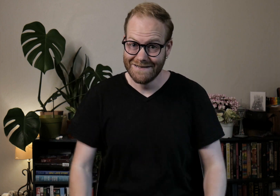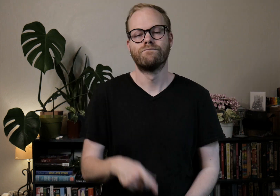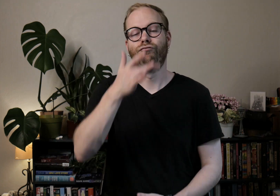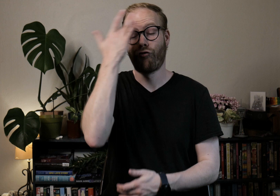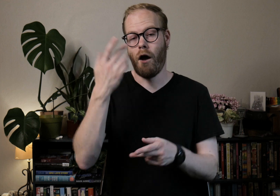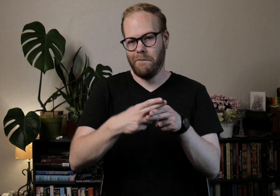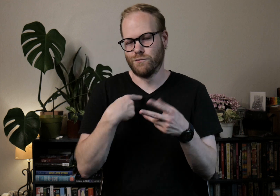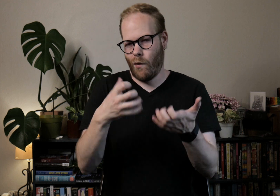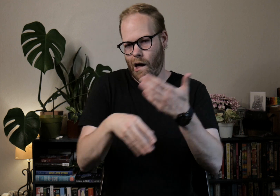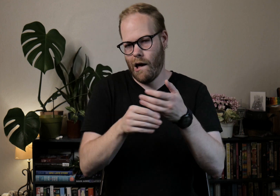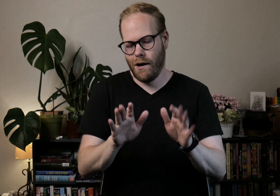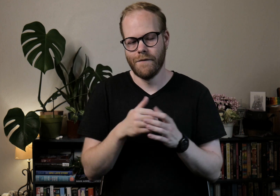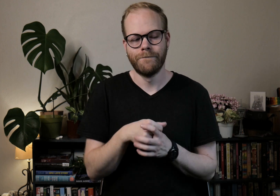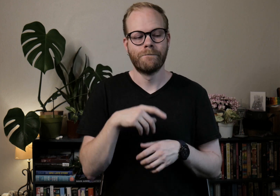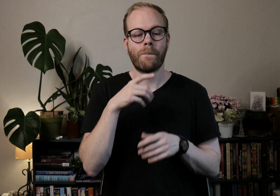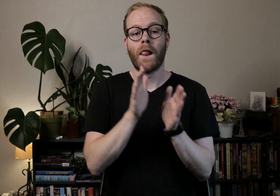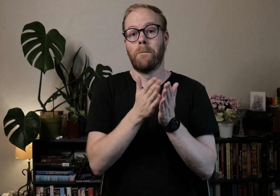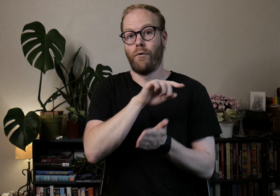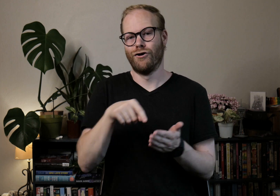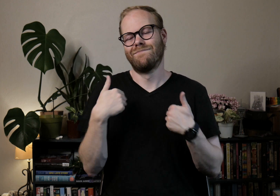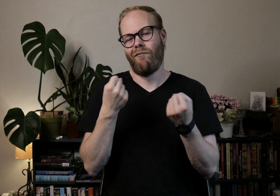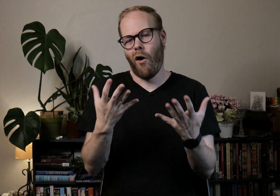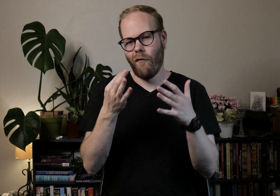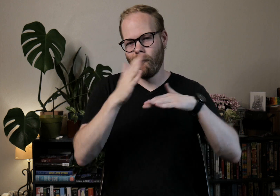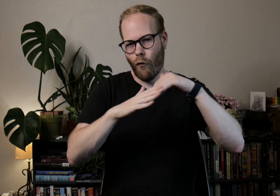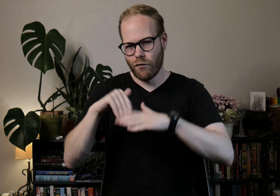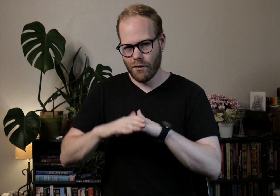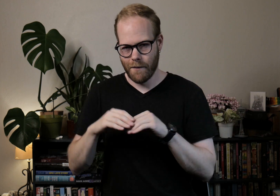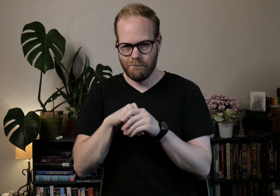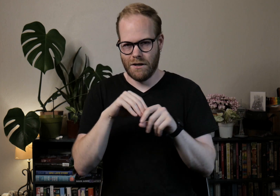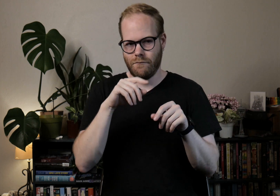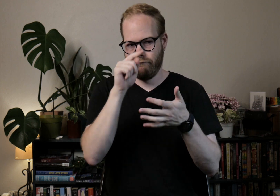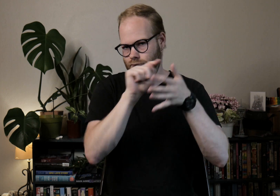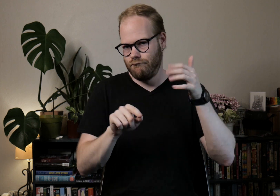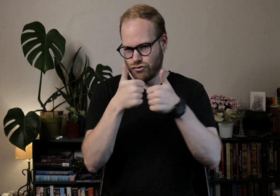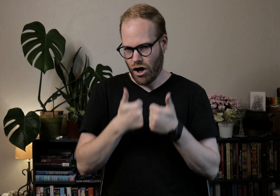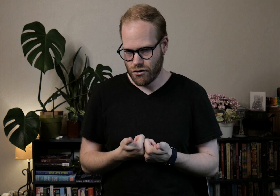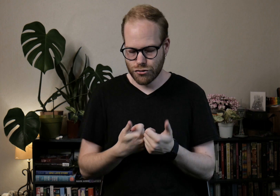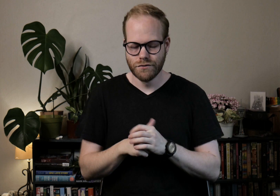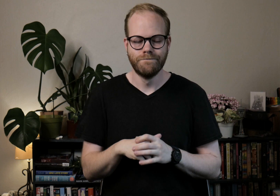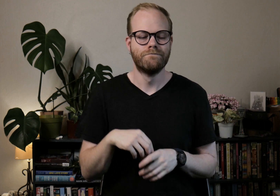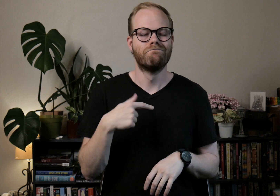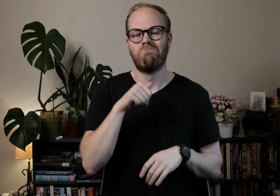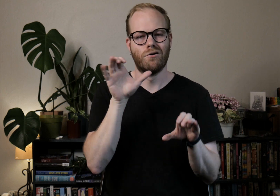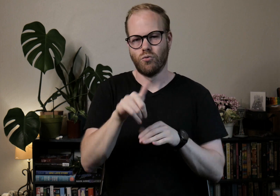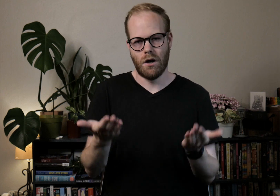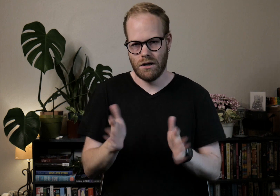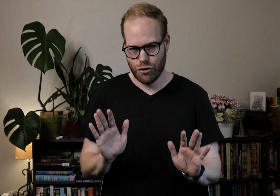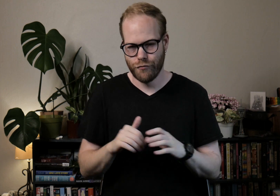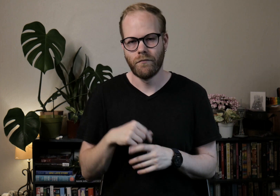I forgot to mention it and I want to add this. These books have a lot of overlaps in challenges. I'm not doing that here.